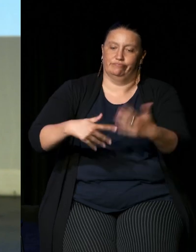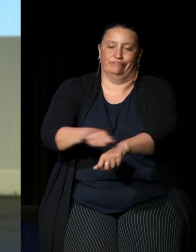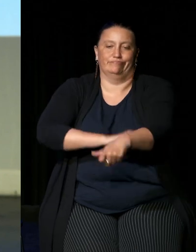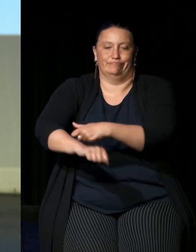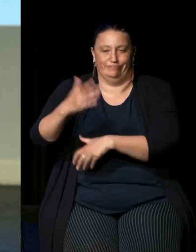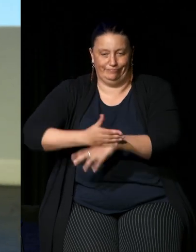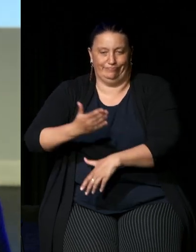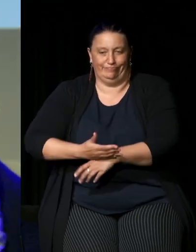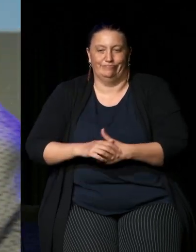Rachel what's the question